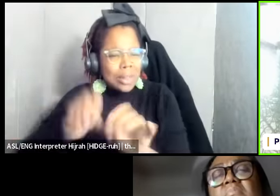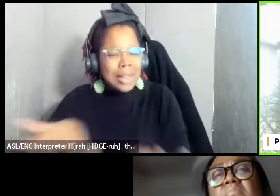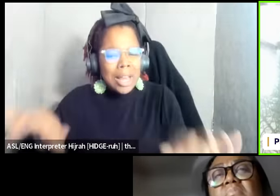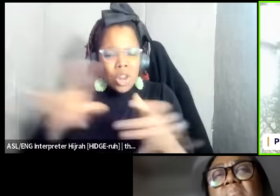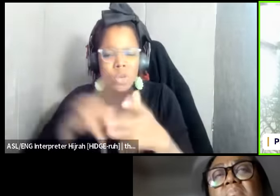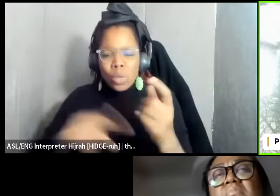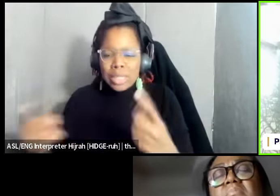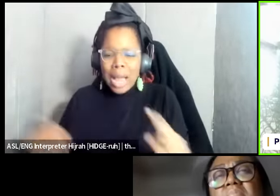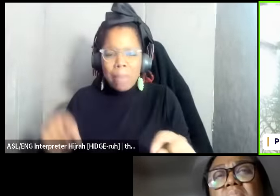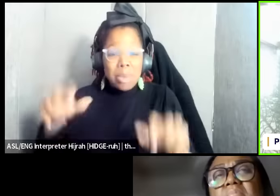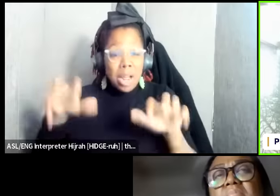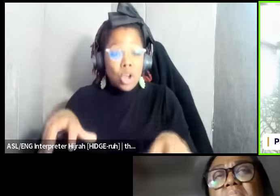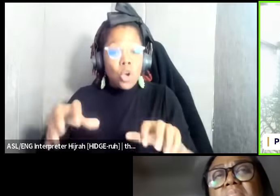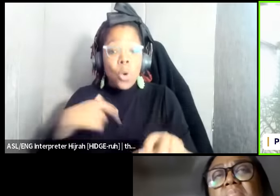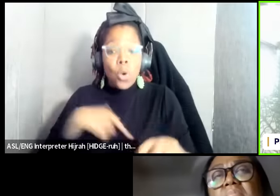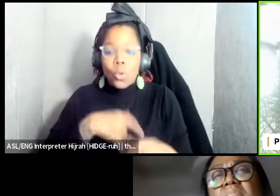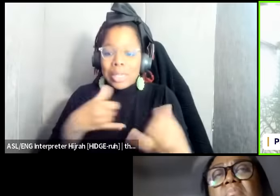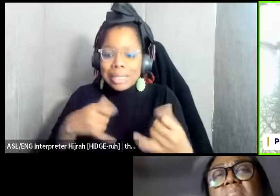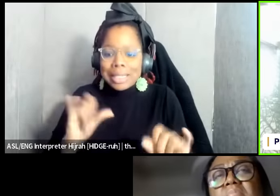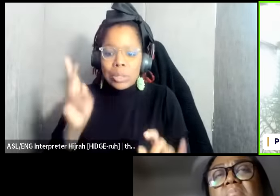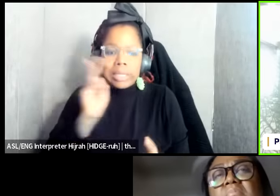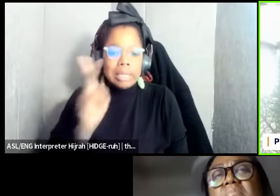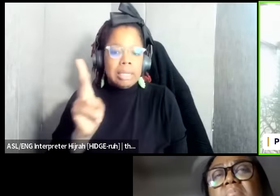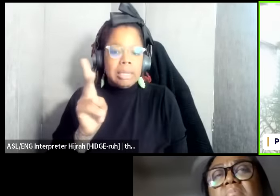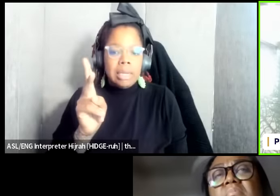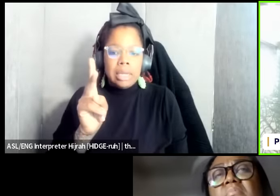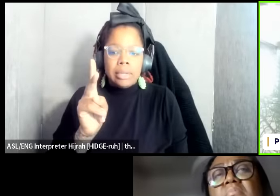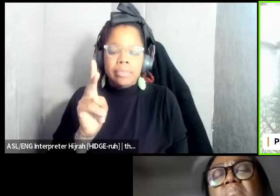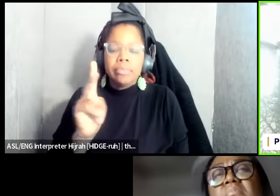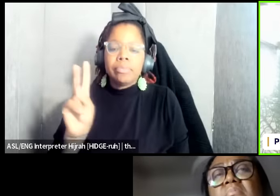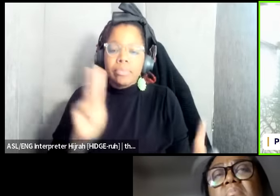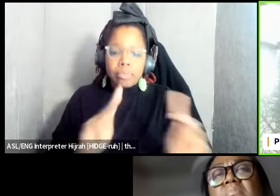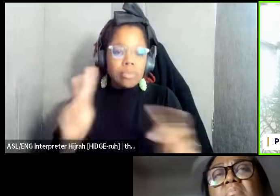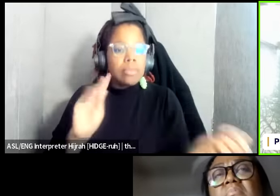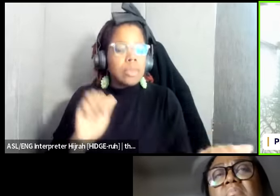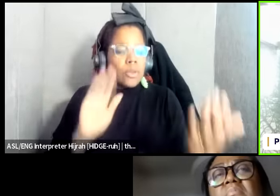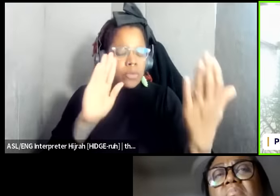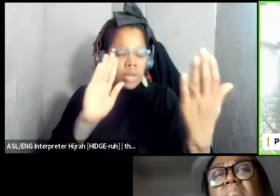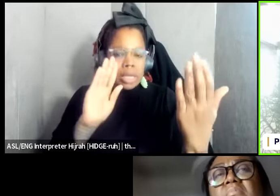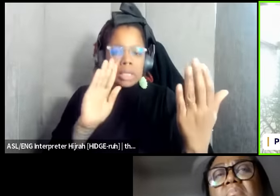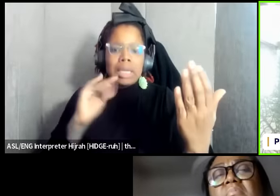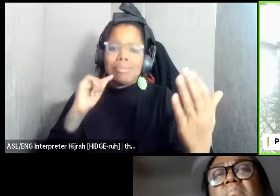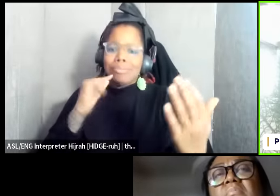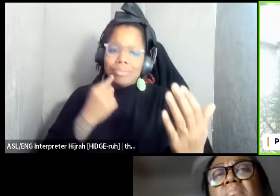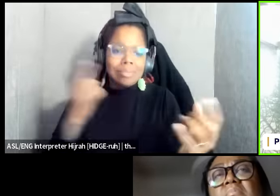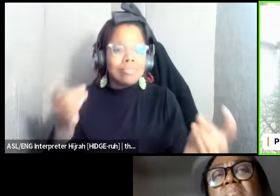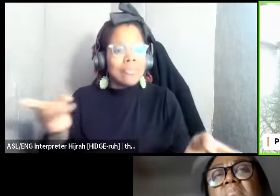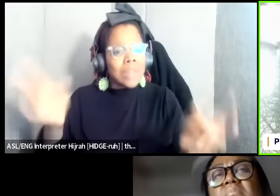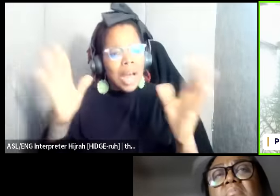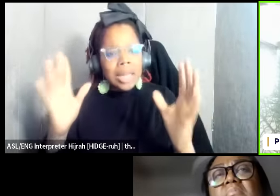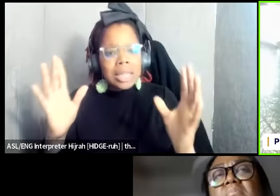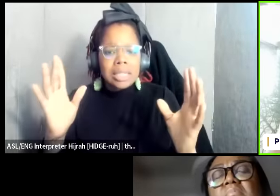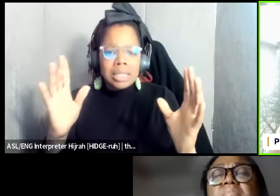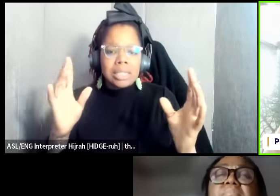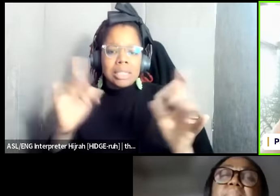is still see that people are facing incredible violence while resources while it has some of